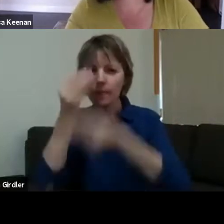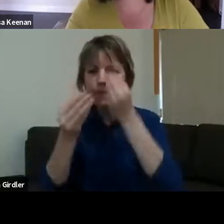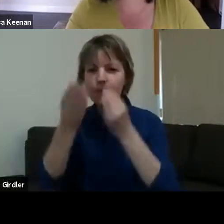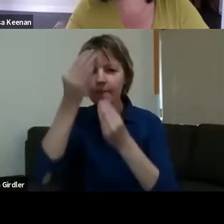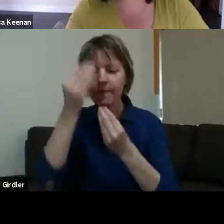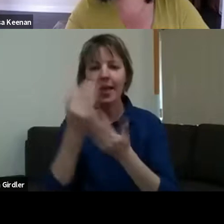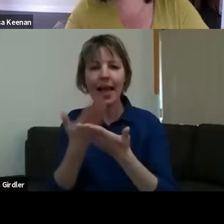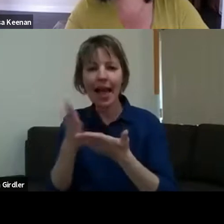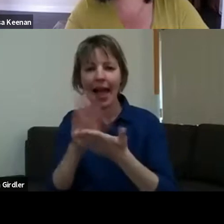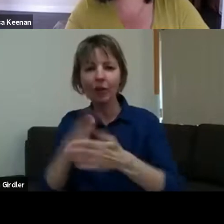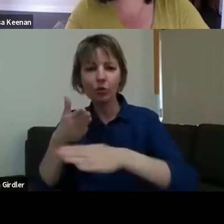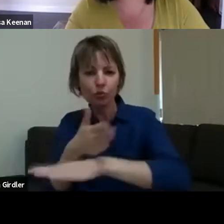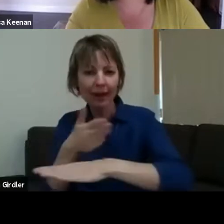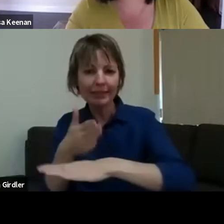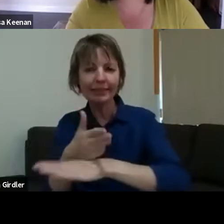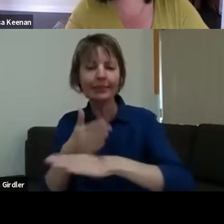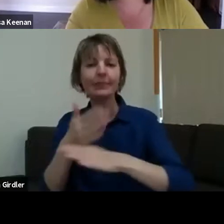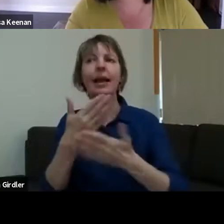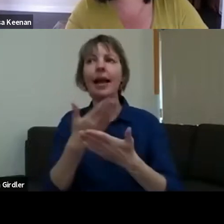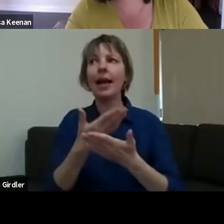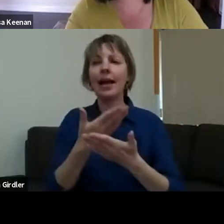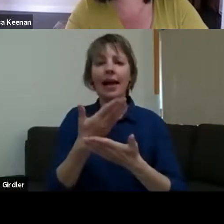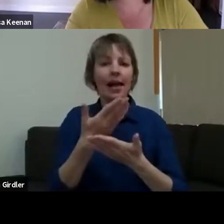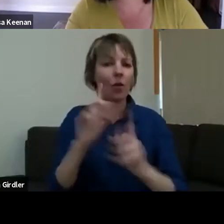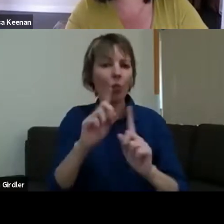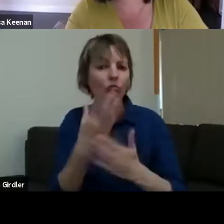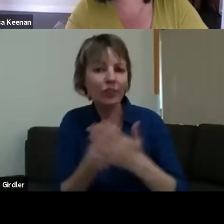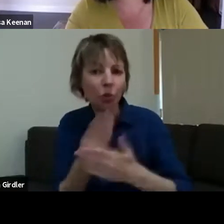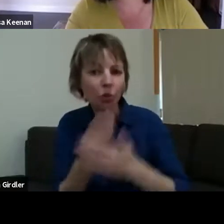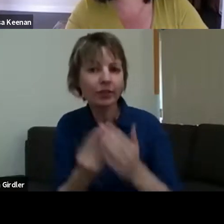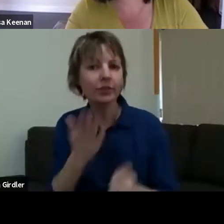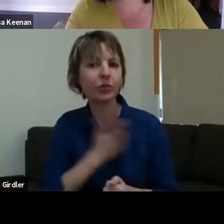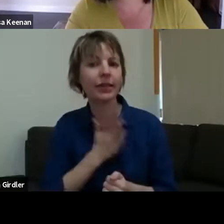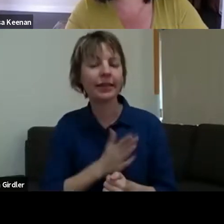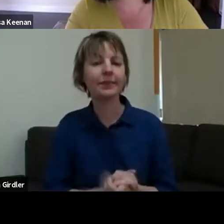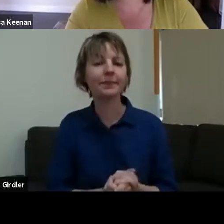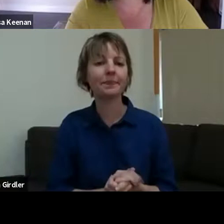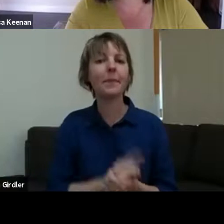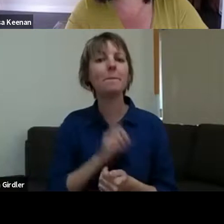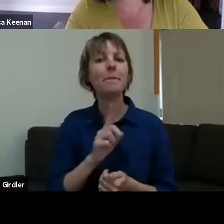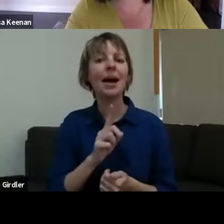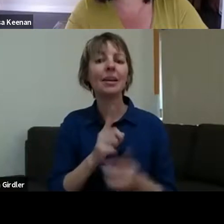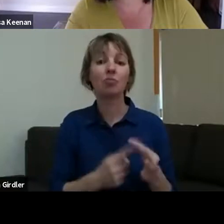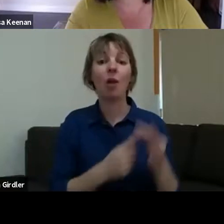resources, information, background. But primarily, we've been given the